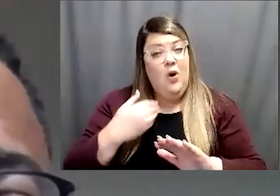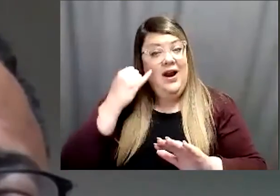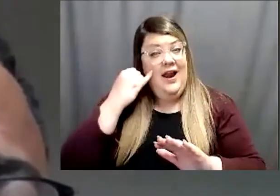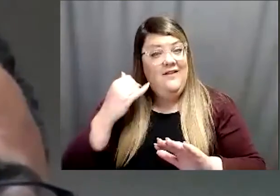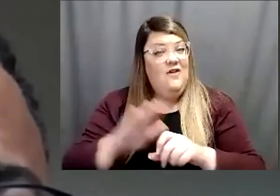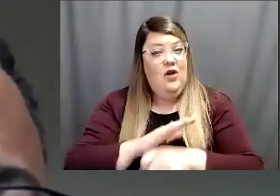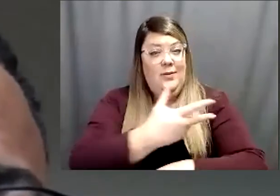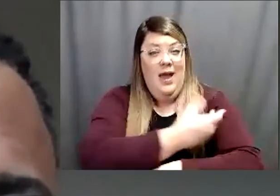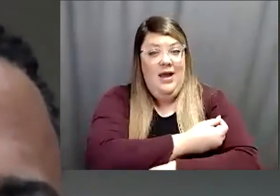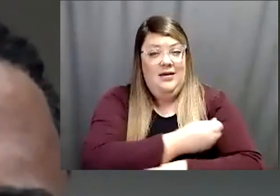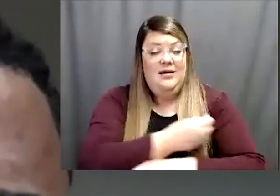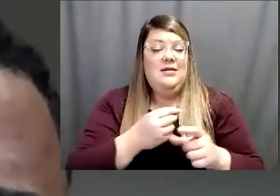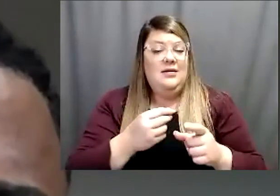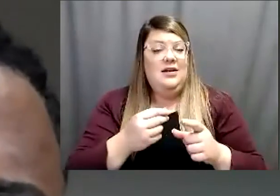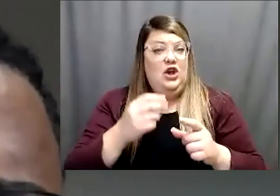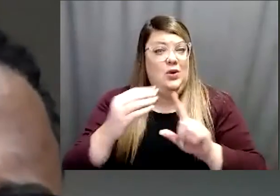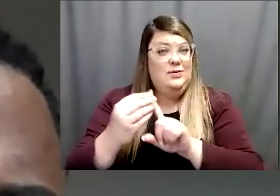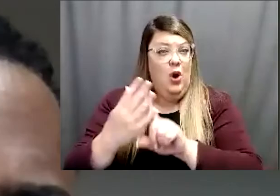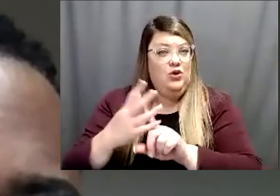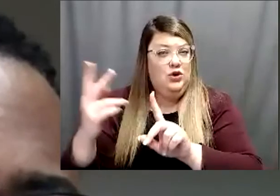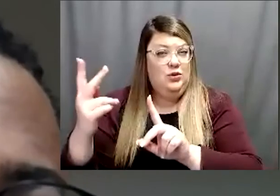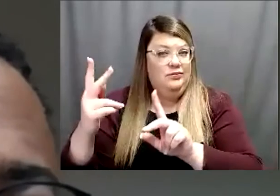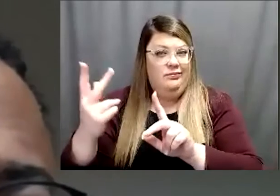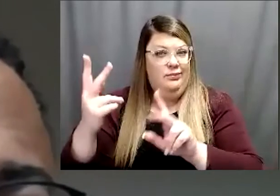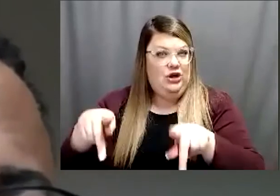you were exposed to somebody with COVID, there really were no isolation guidelines.